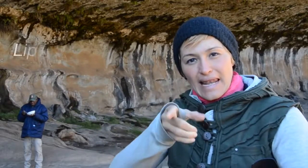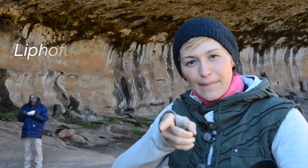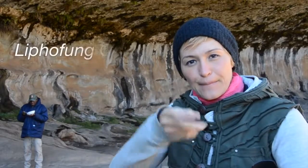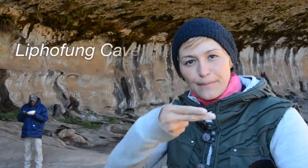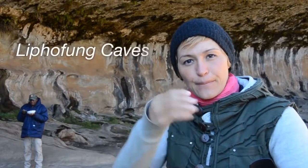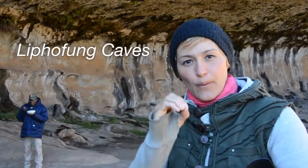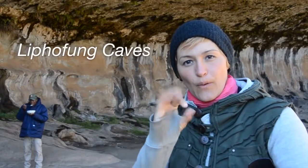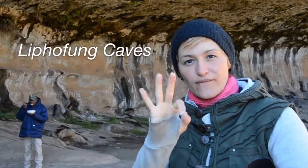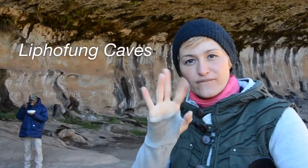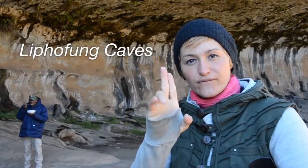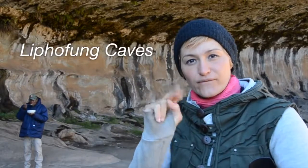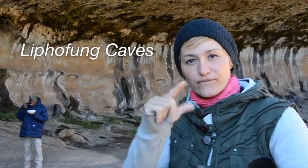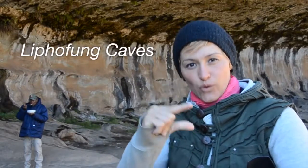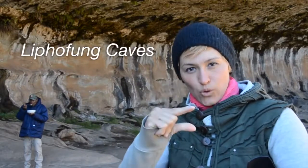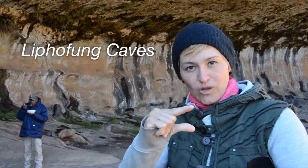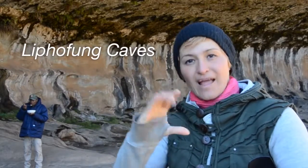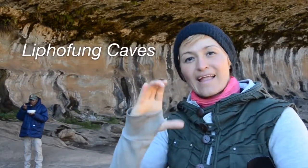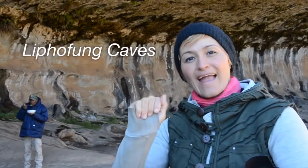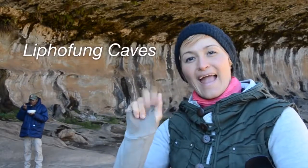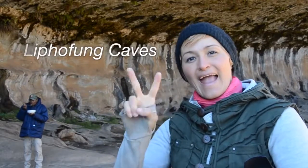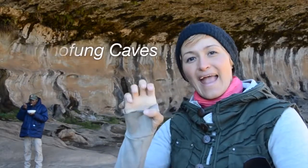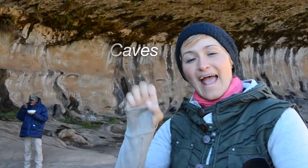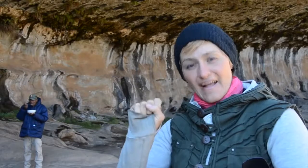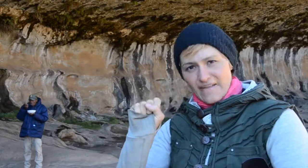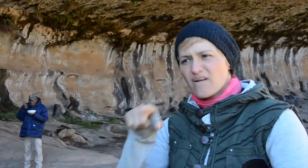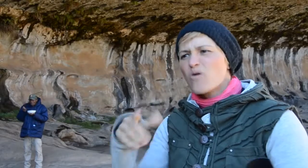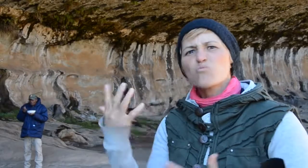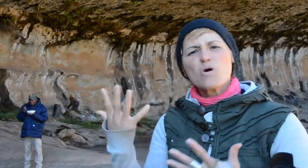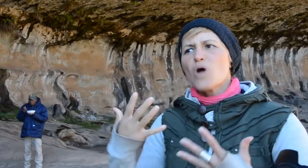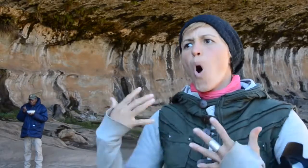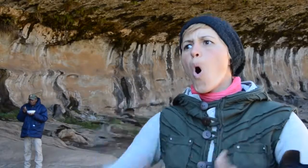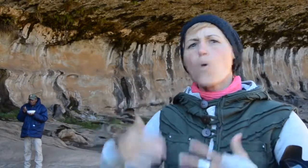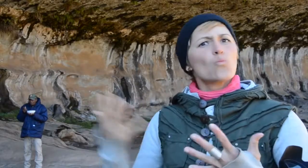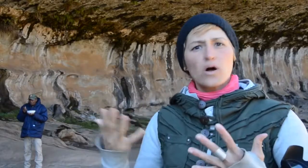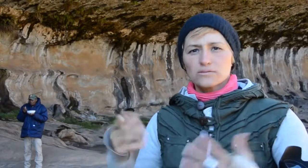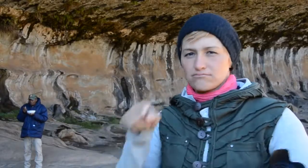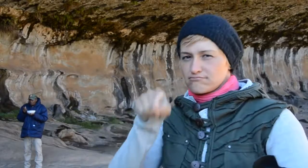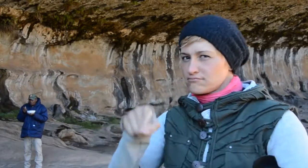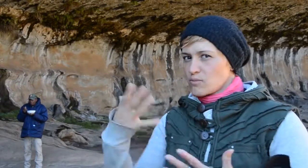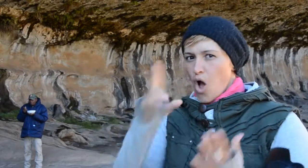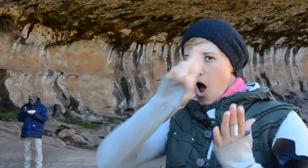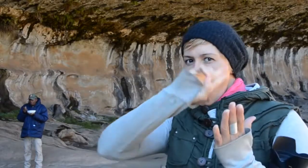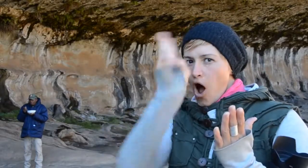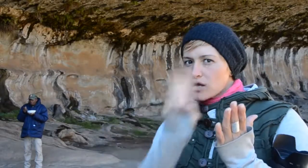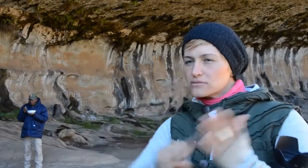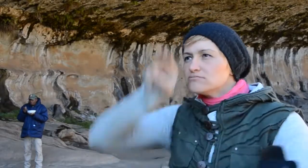called Liphofung Caves. What is so special about this place?